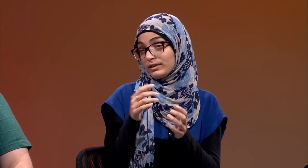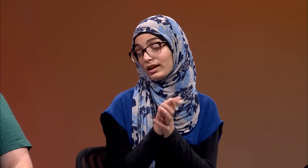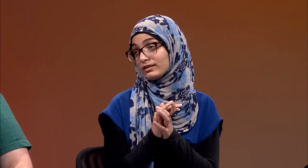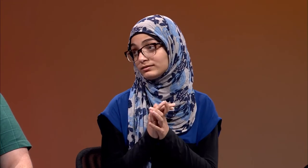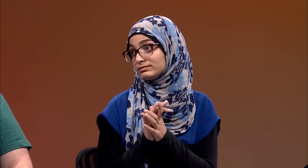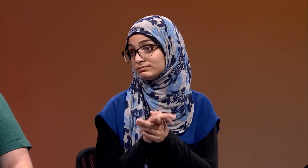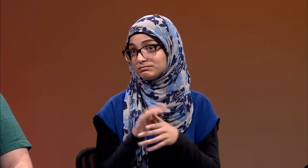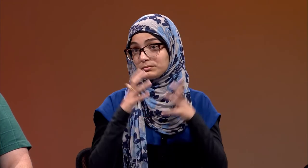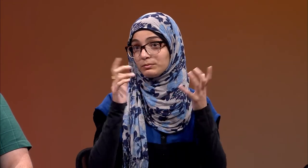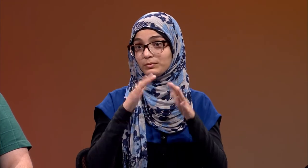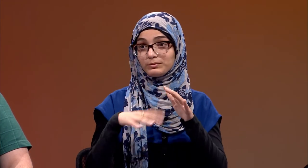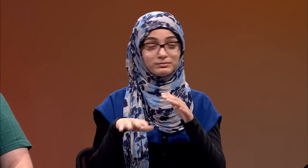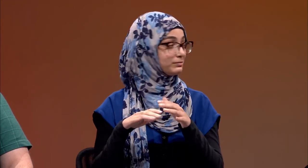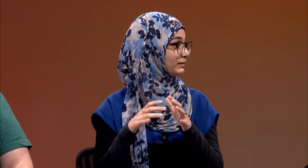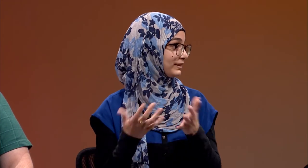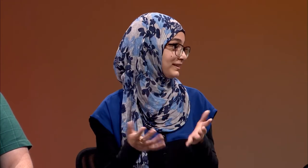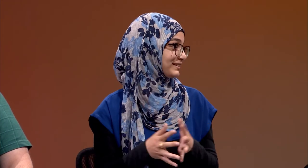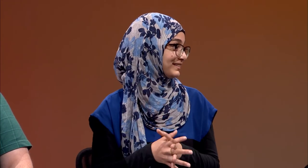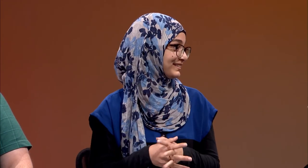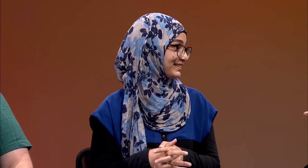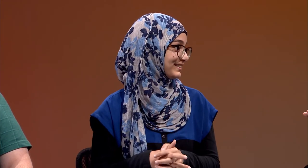than I've experienced ever before.